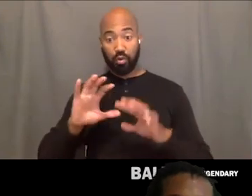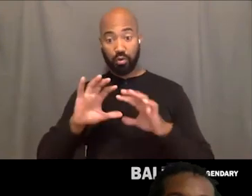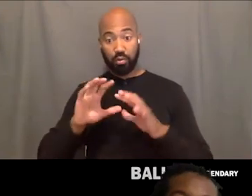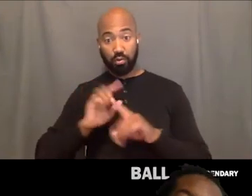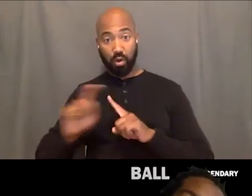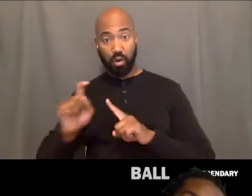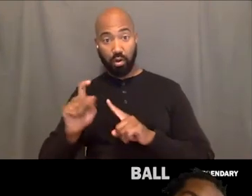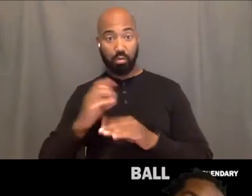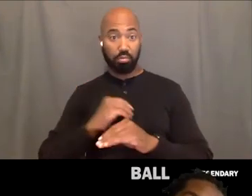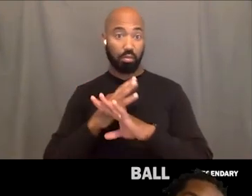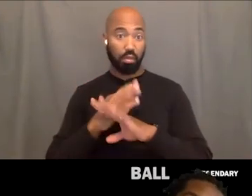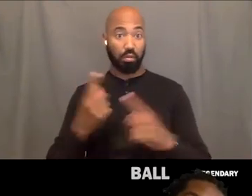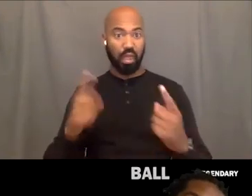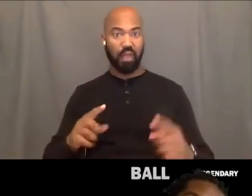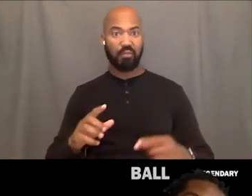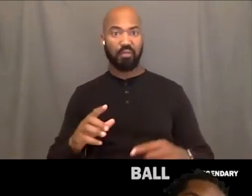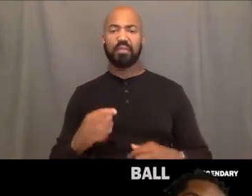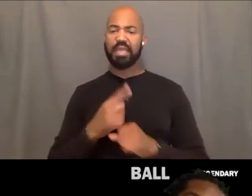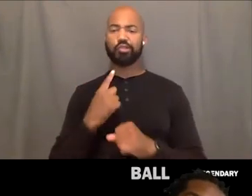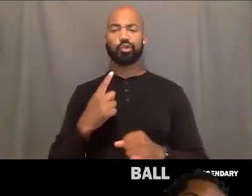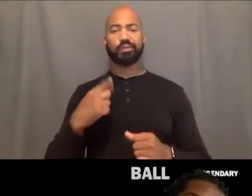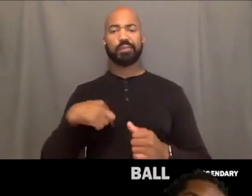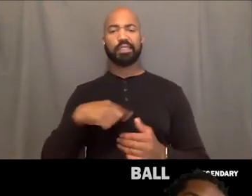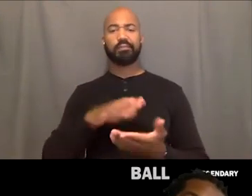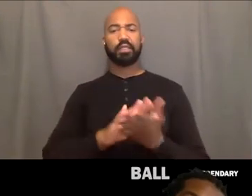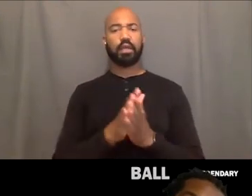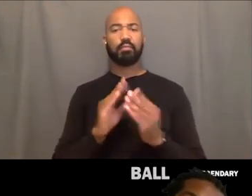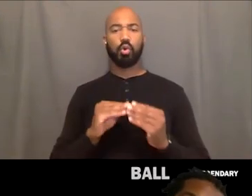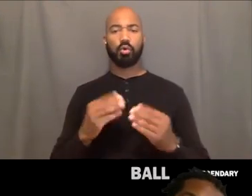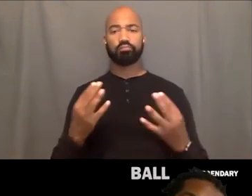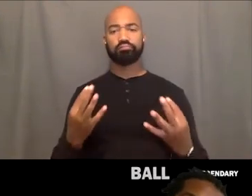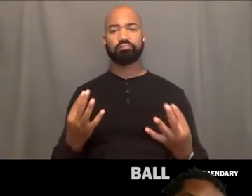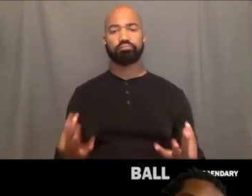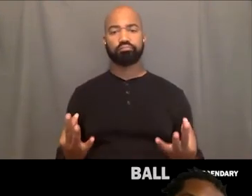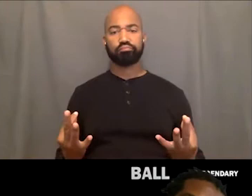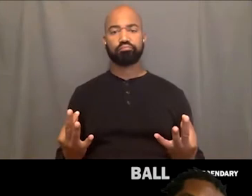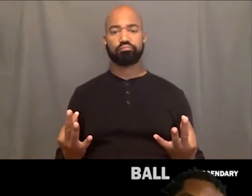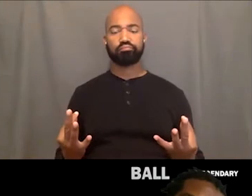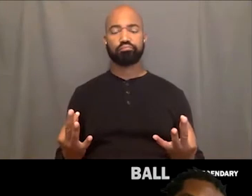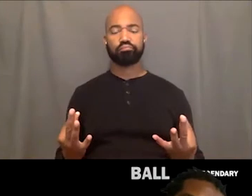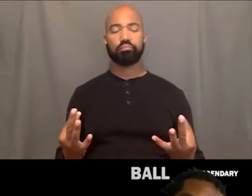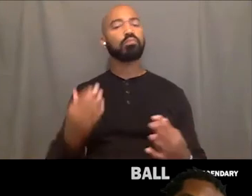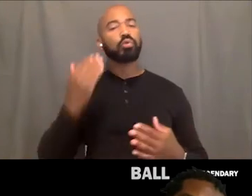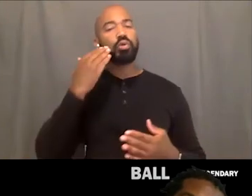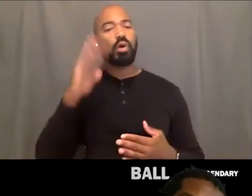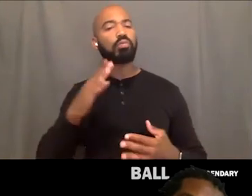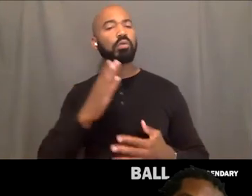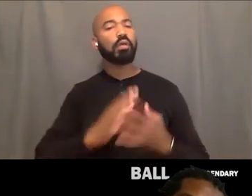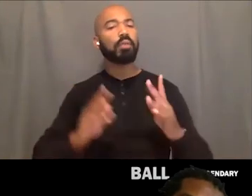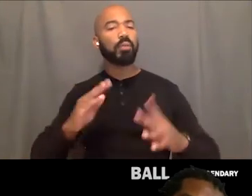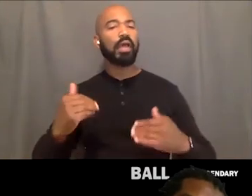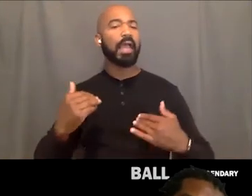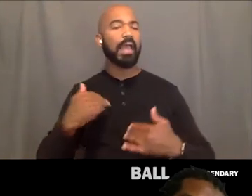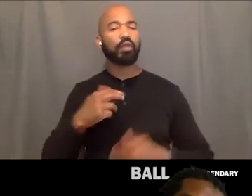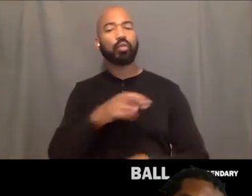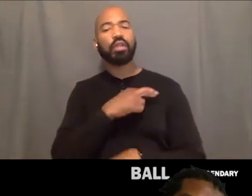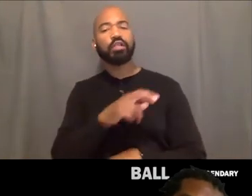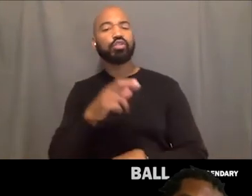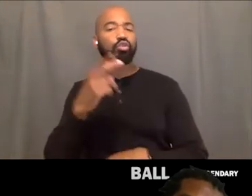Just that centering myself and hearing. Um, I know everybody have their different like religious you know talks and who they believe in and things like that